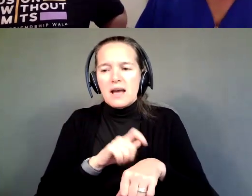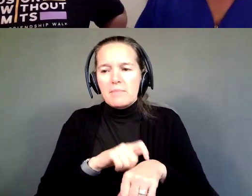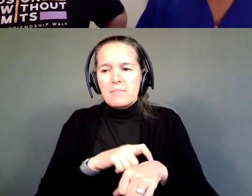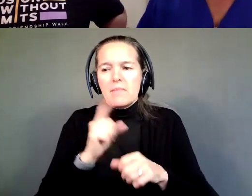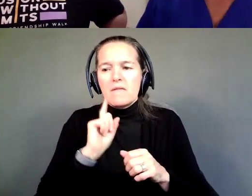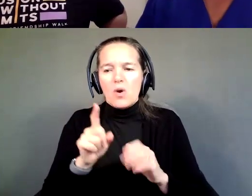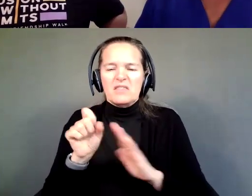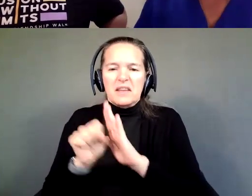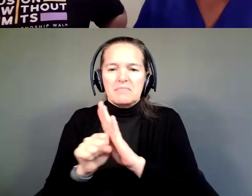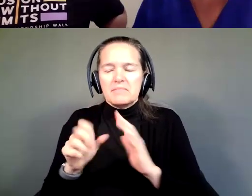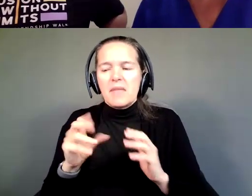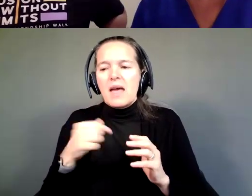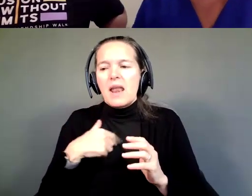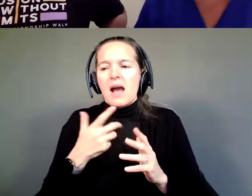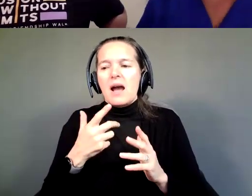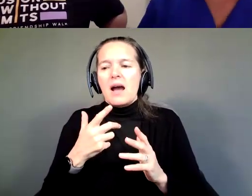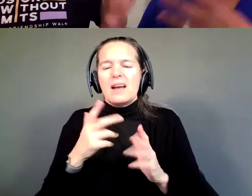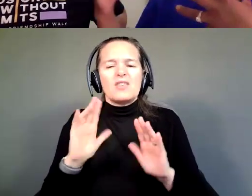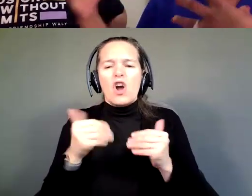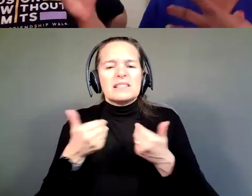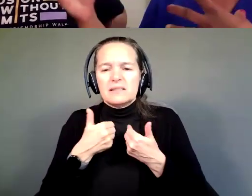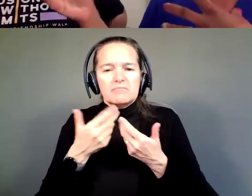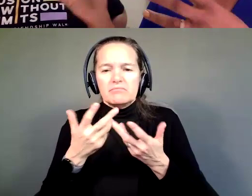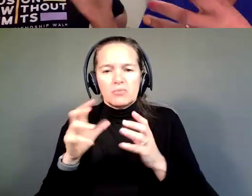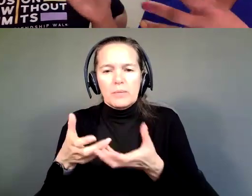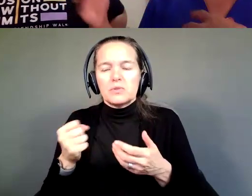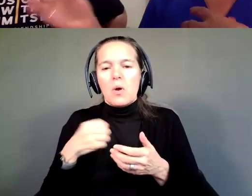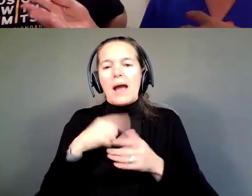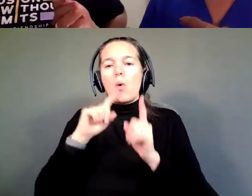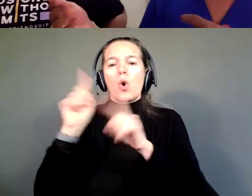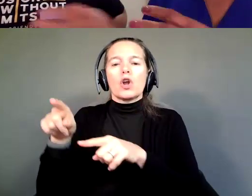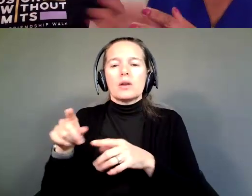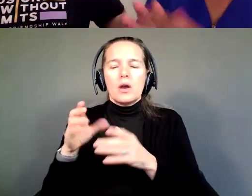And I was researching for a presentation. So, I ordered this book from Disability Rights Florida.